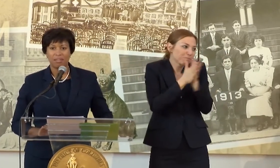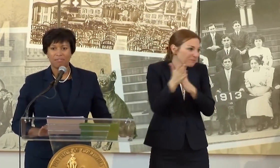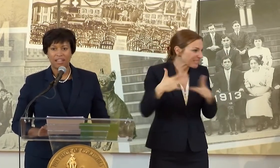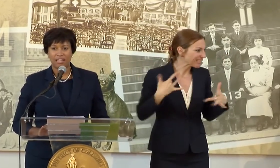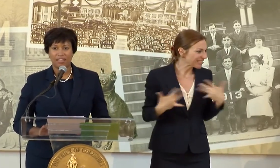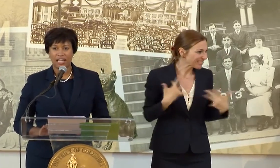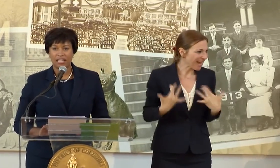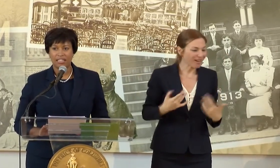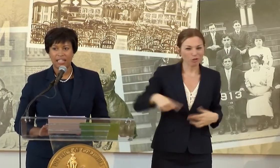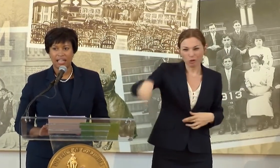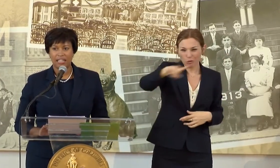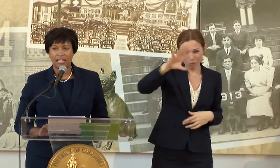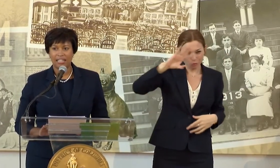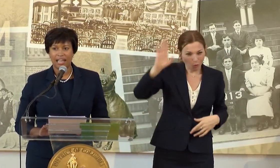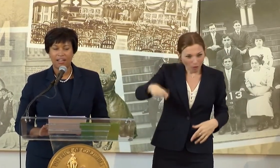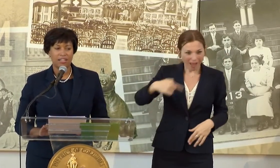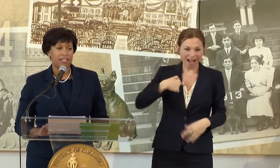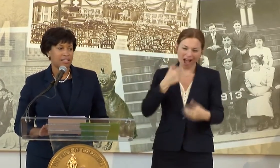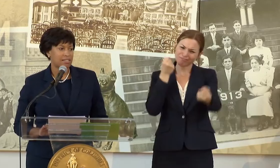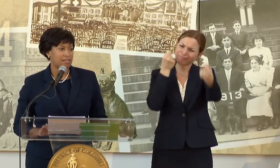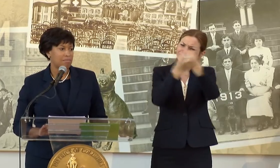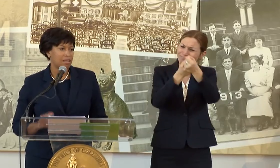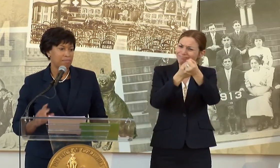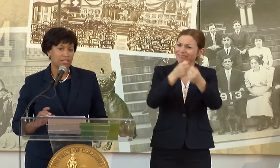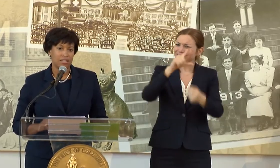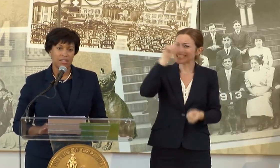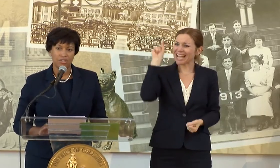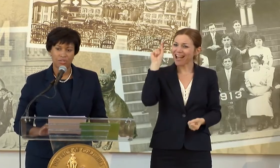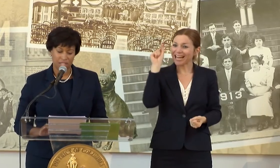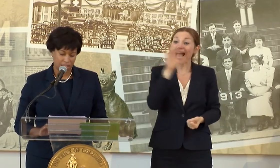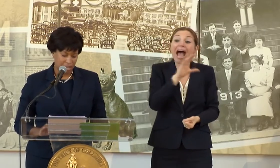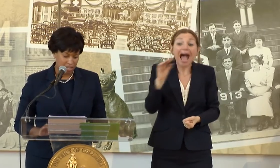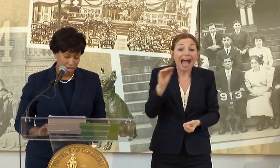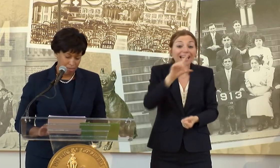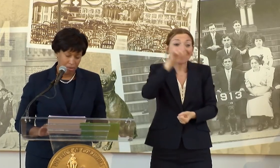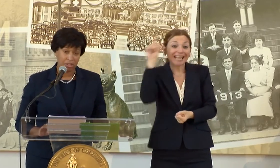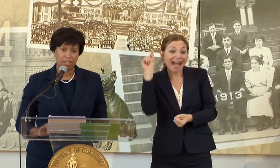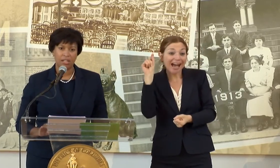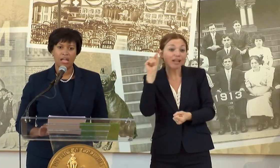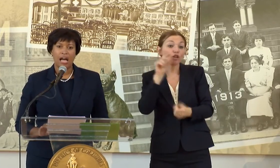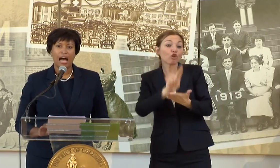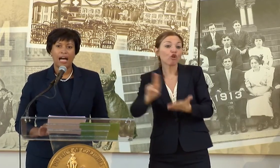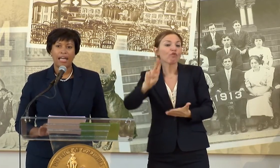BIG FAN OF GALLAUDET AND GALLAUDET'S COMMITMENT TO THIS TRINIDAD NEIGHBORHOOD.